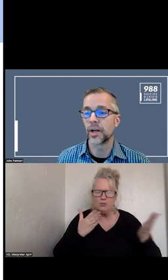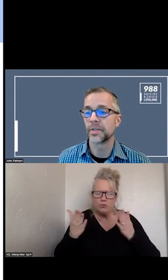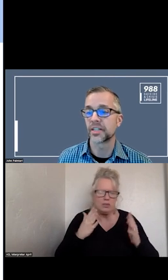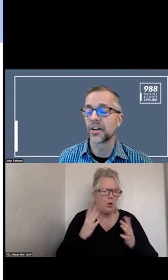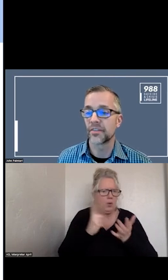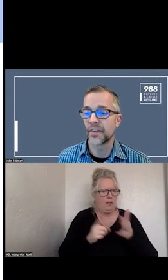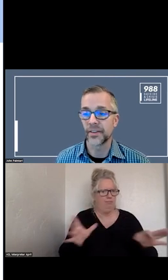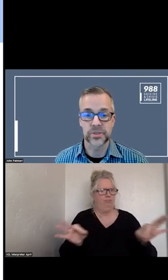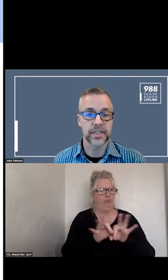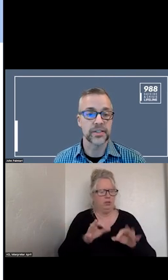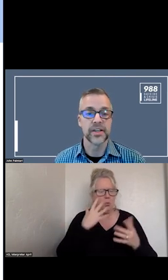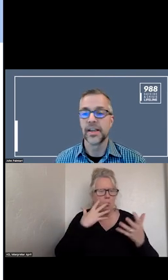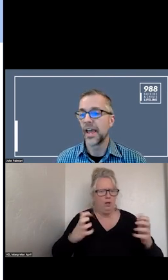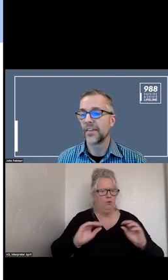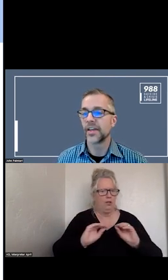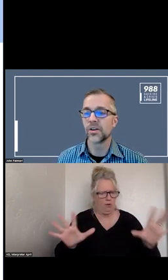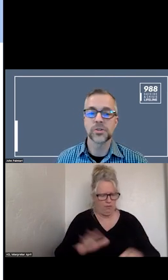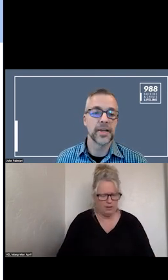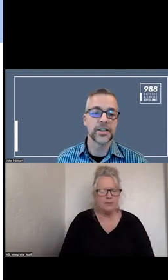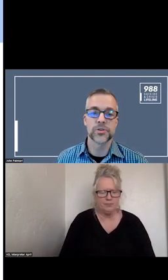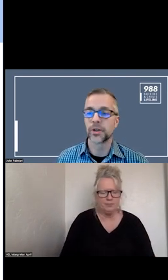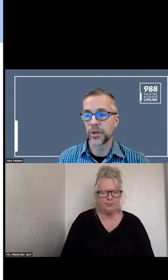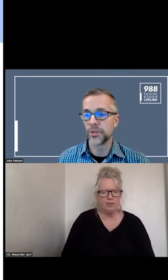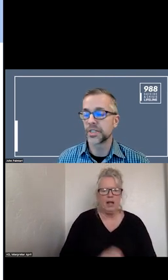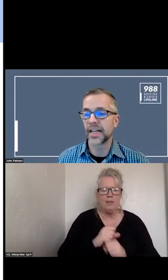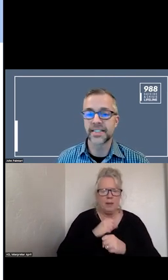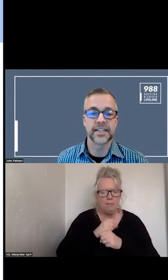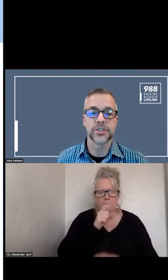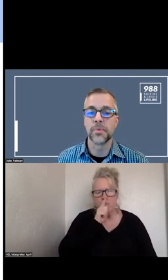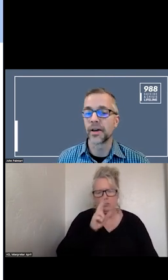IN HELPING TO CLARIFY THAT AND USING THAT DATA TO